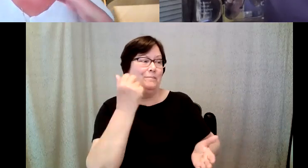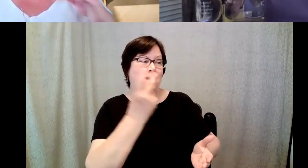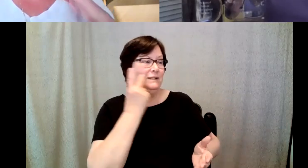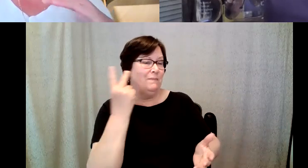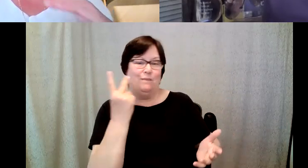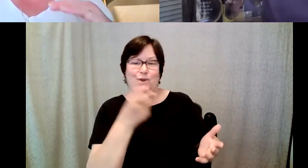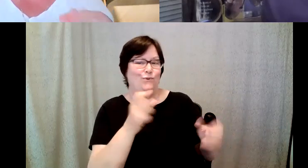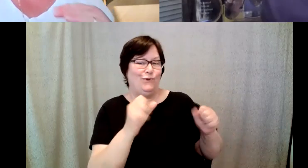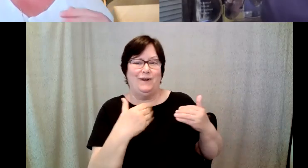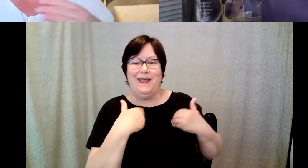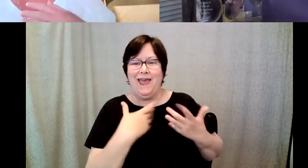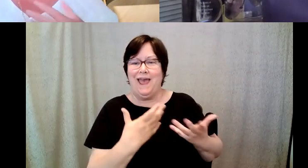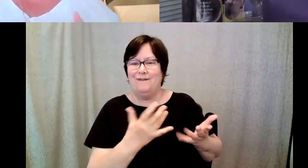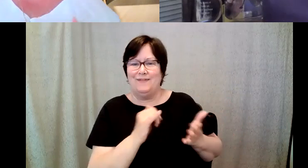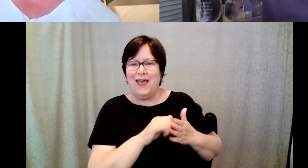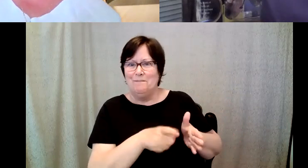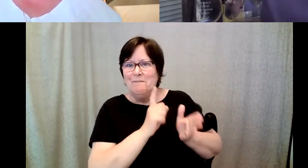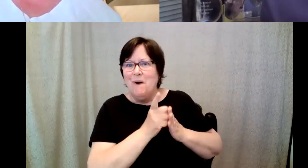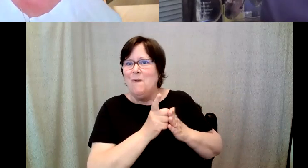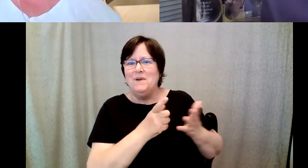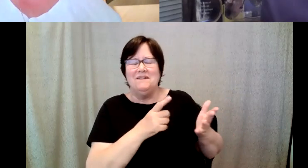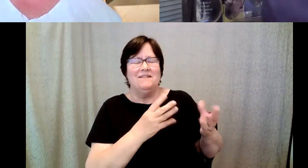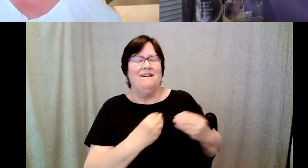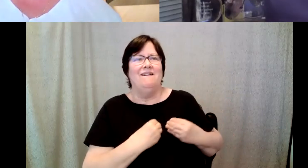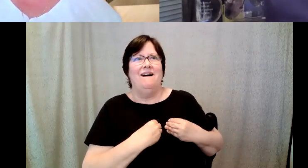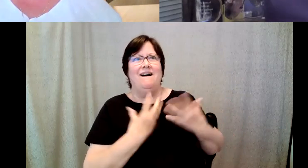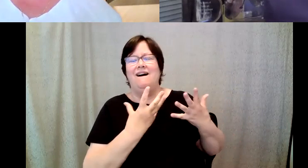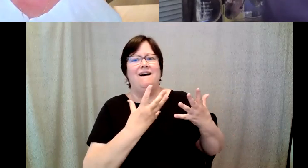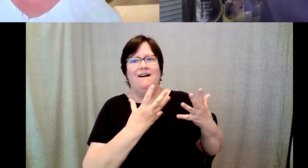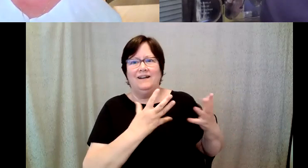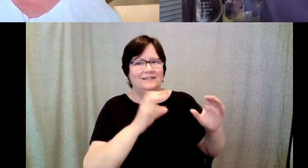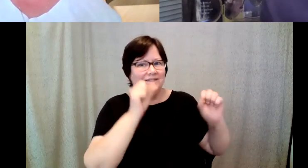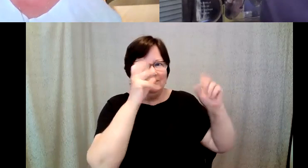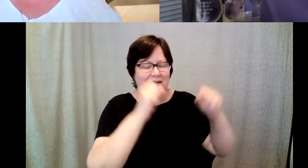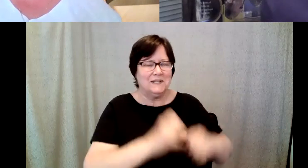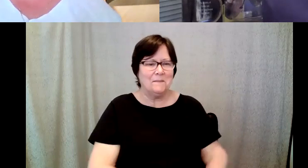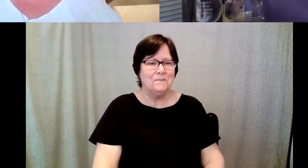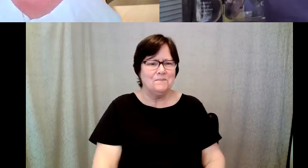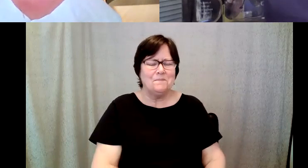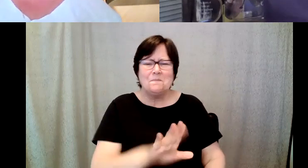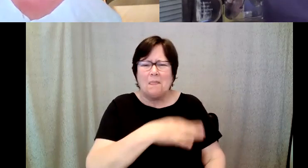Kelly Redder: moment it's an amazing feeling I love it. Kelly Redder: Out of curiosity, did you drink coffee in college?